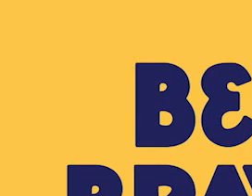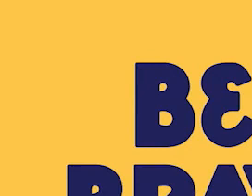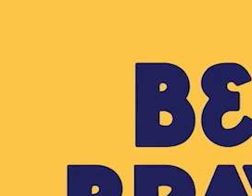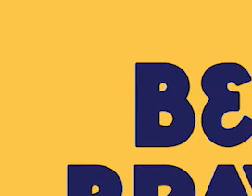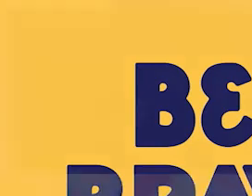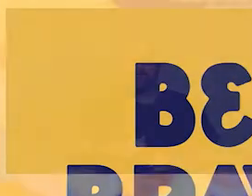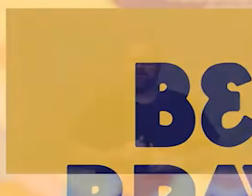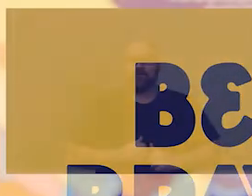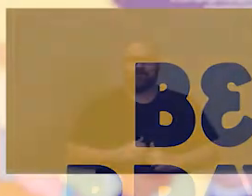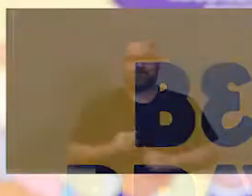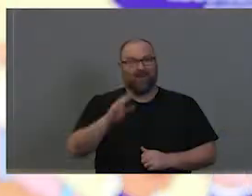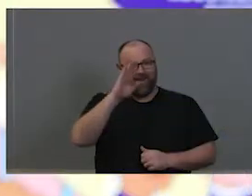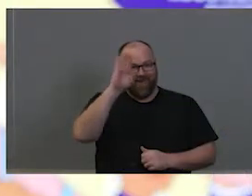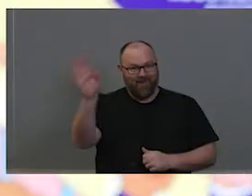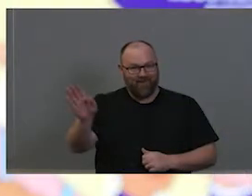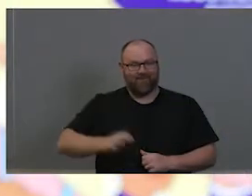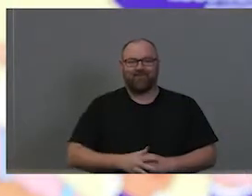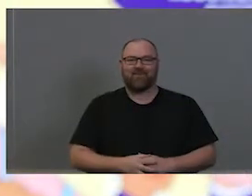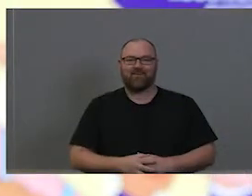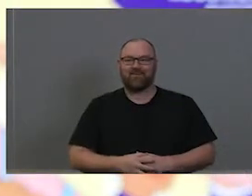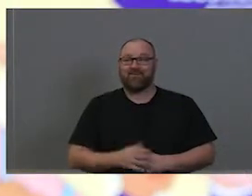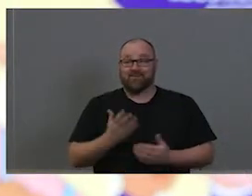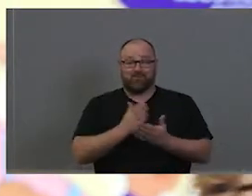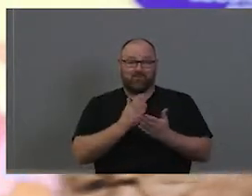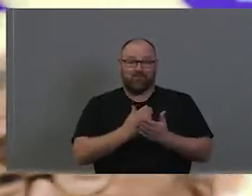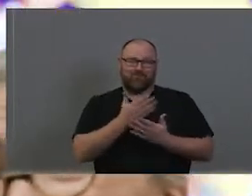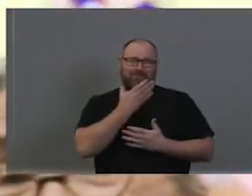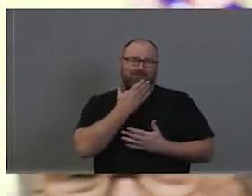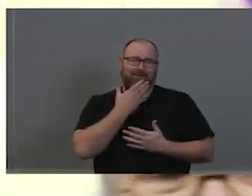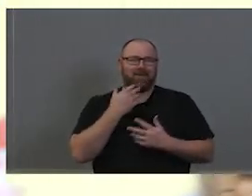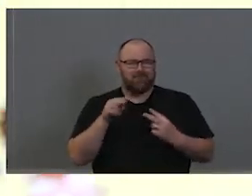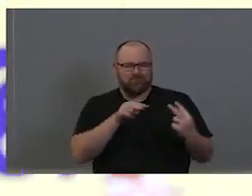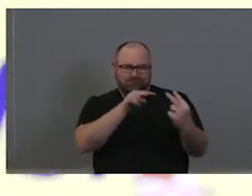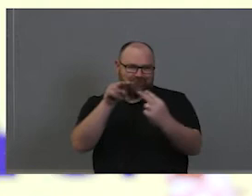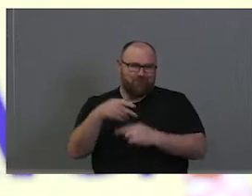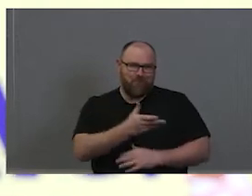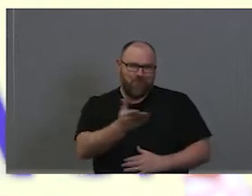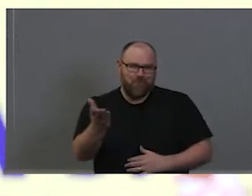Hello, it is really lovely to see you all and I hope that when I say hello, next, you'll